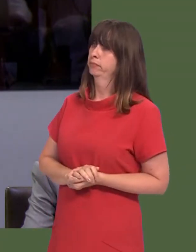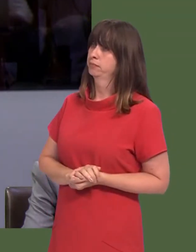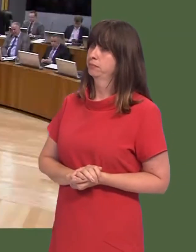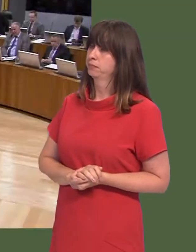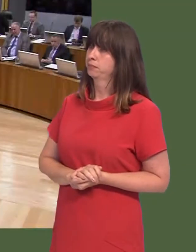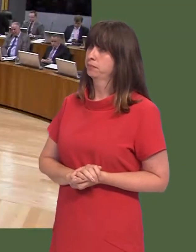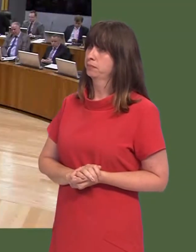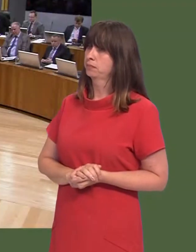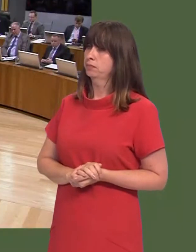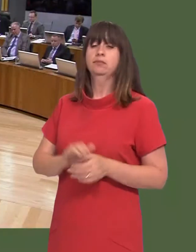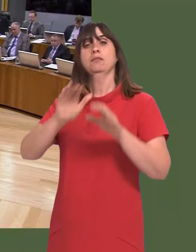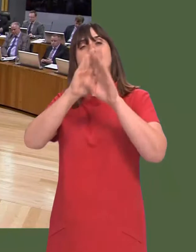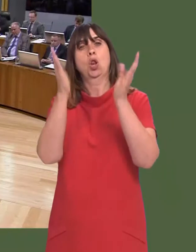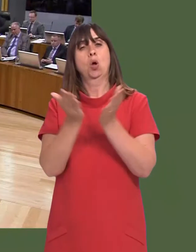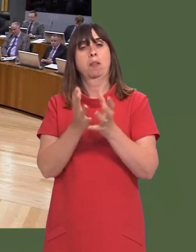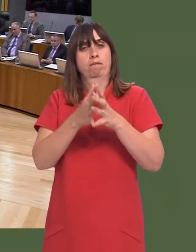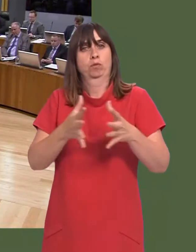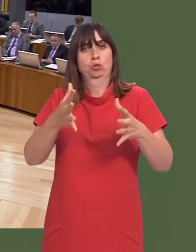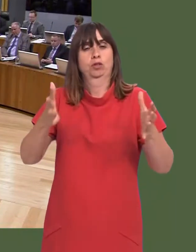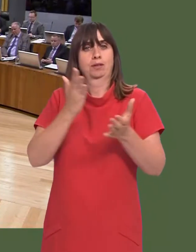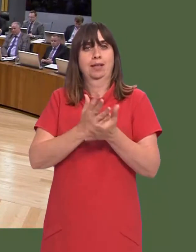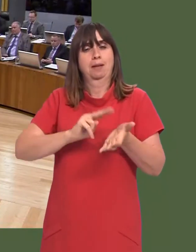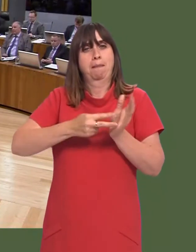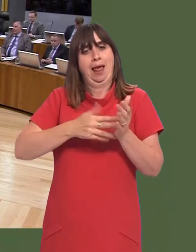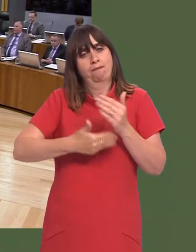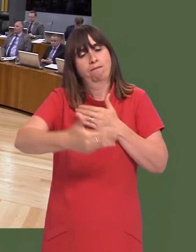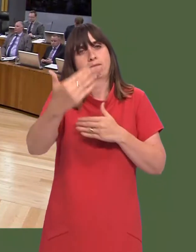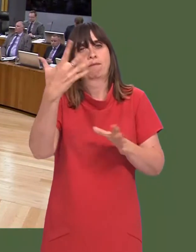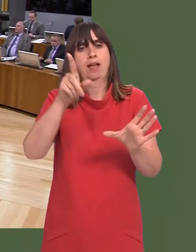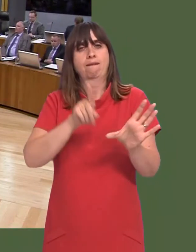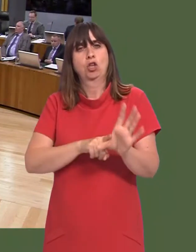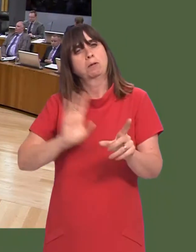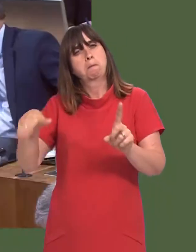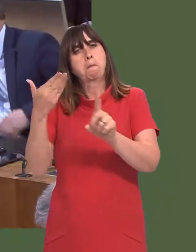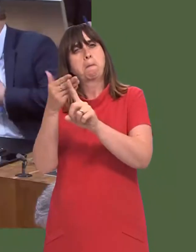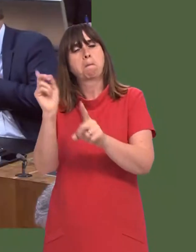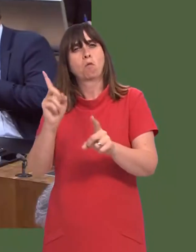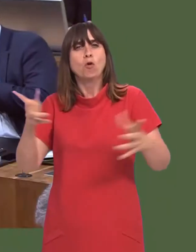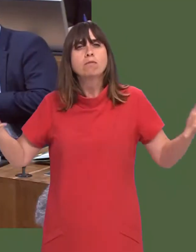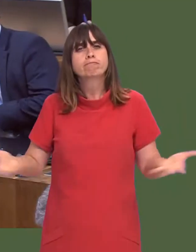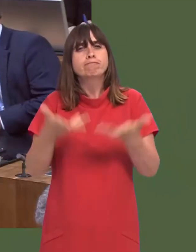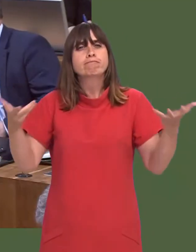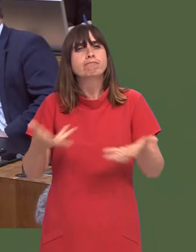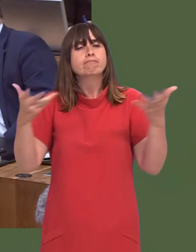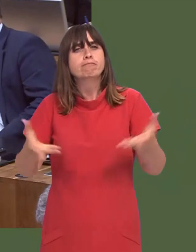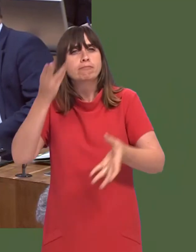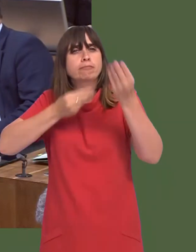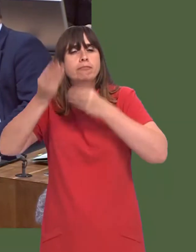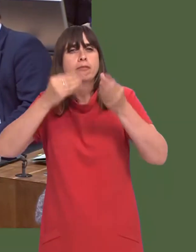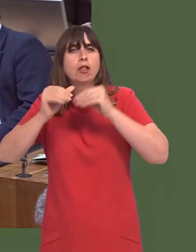Carwyn Jones: Well, ëGlobal Futuresí, remember, is a five-year plan thatís aimed at improving and promoting modern foreign languages.